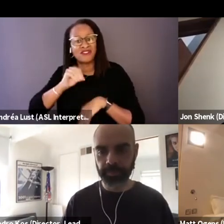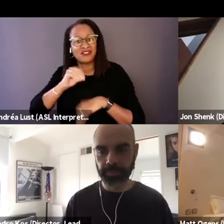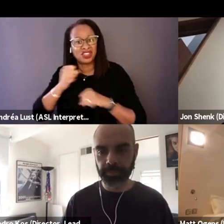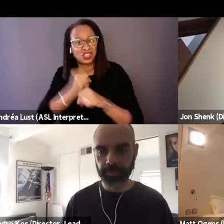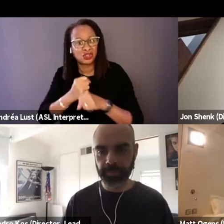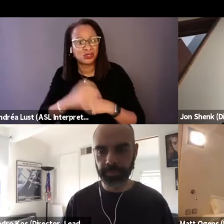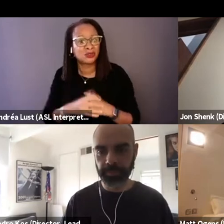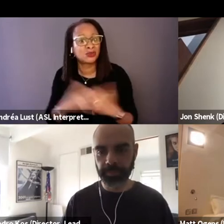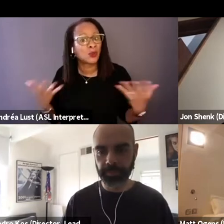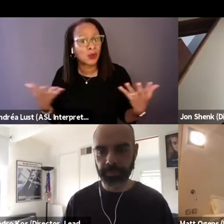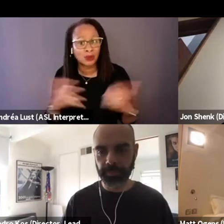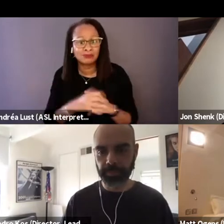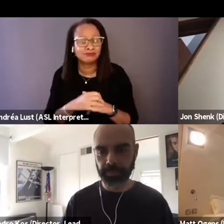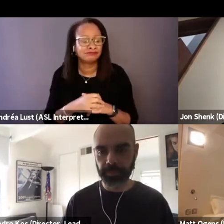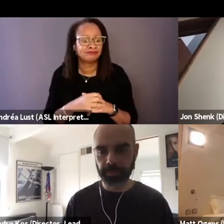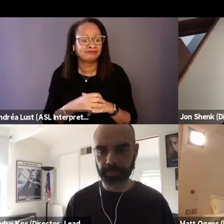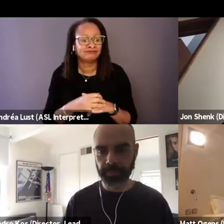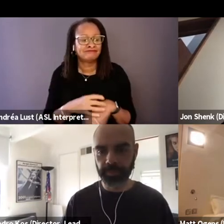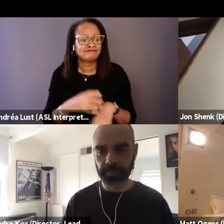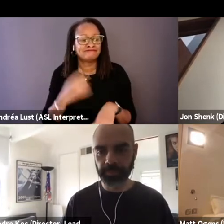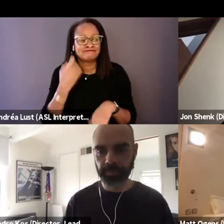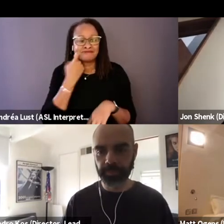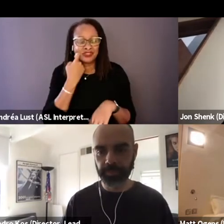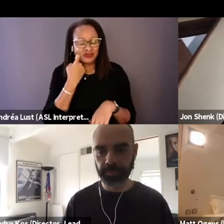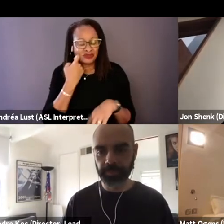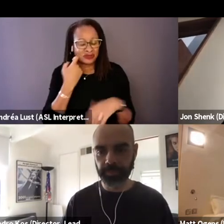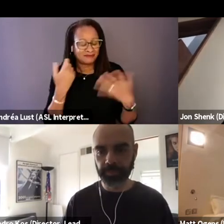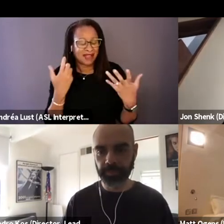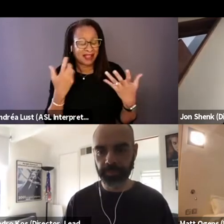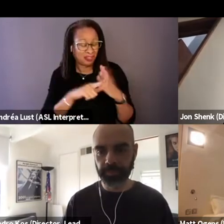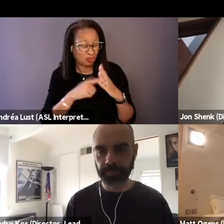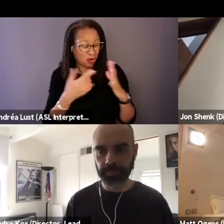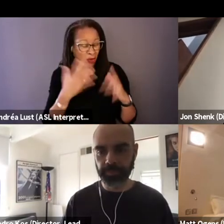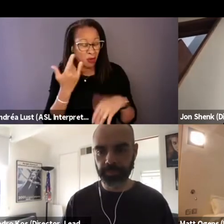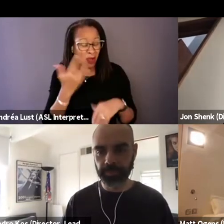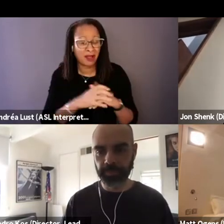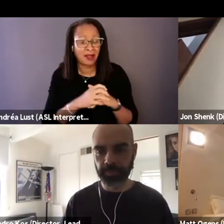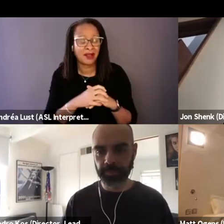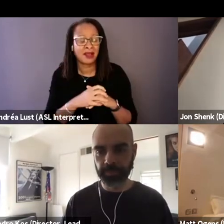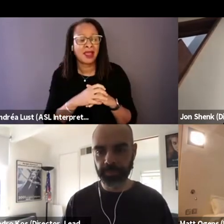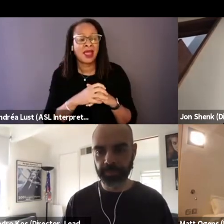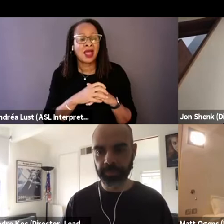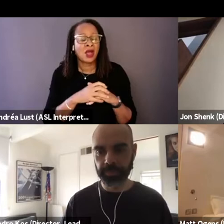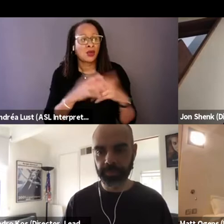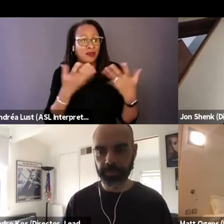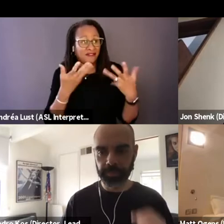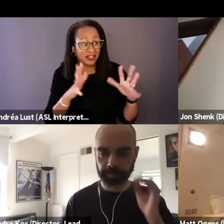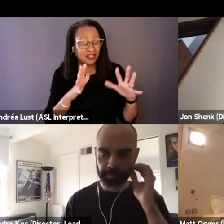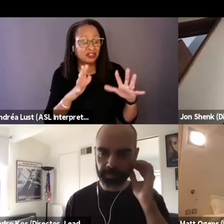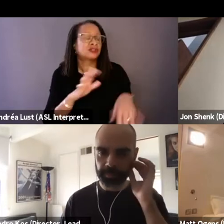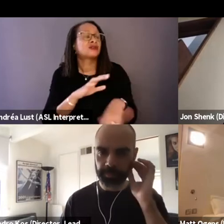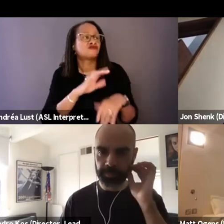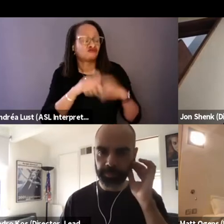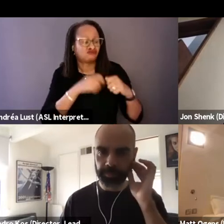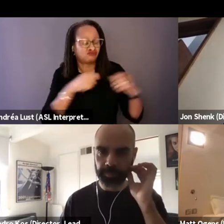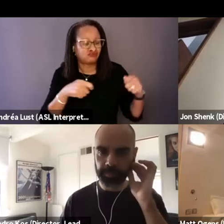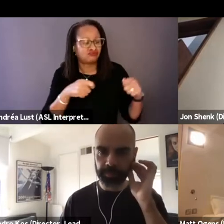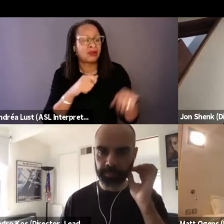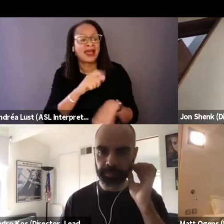We just wrapped our work on The Devil Next Door. That is a Netflix documentary dealing with the Holocaust,